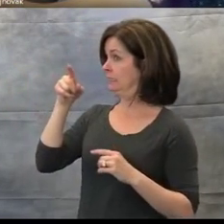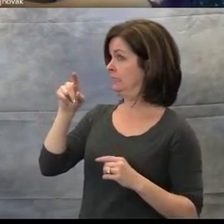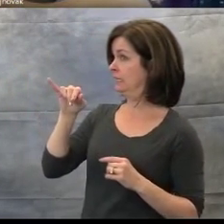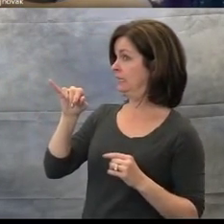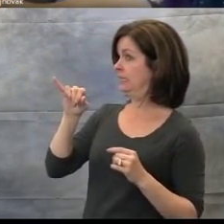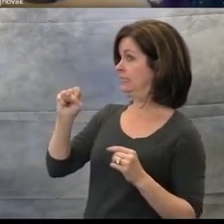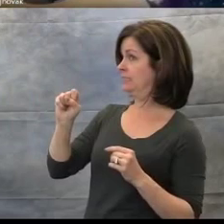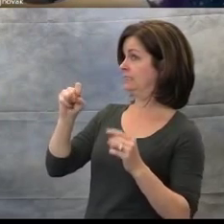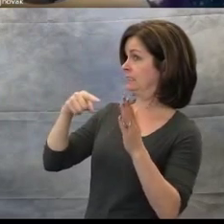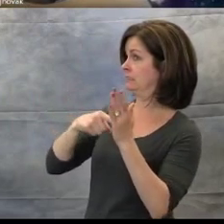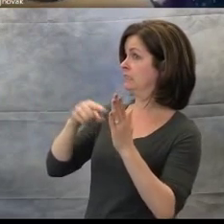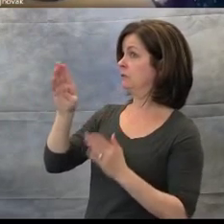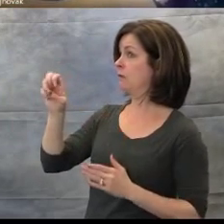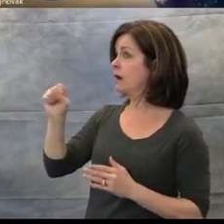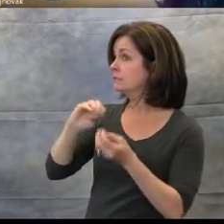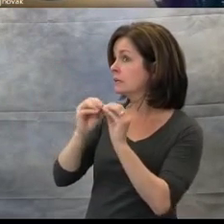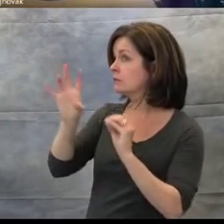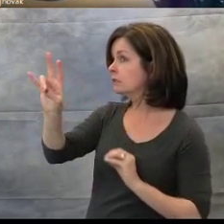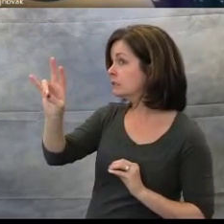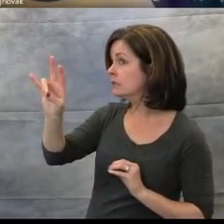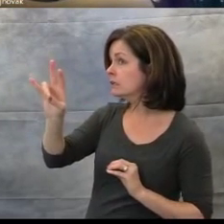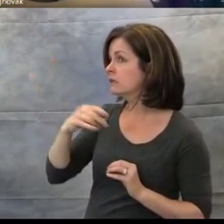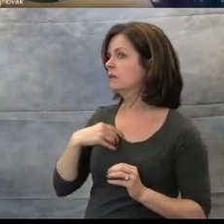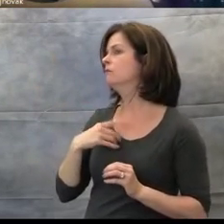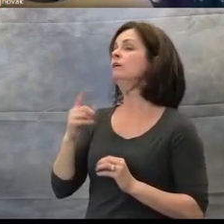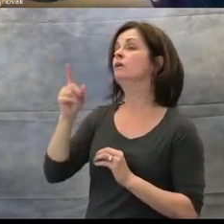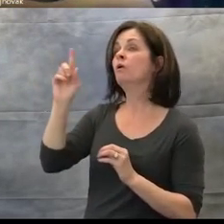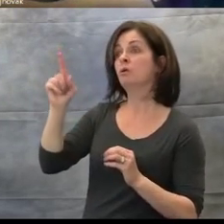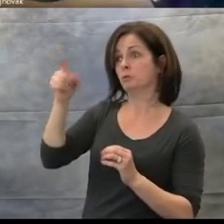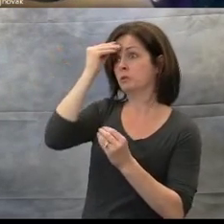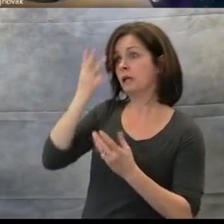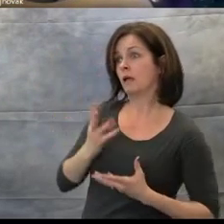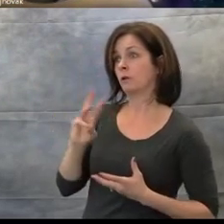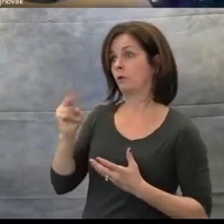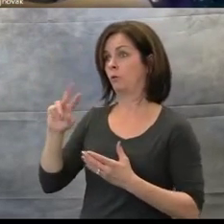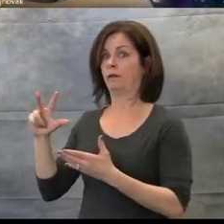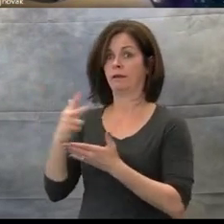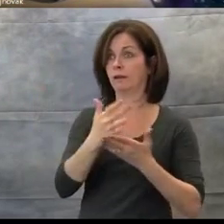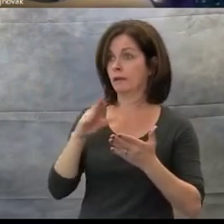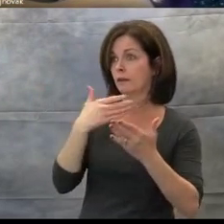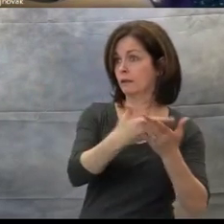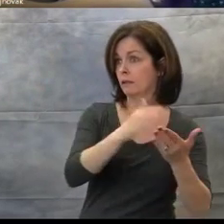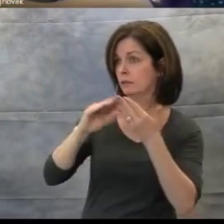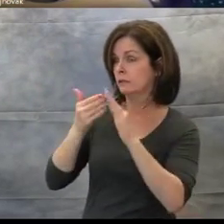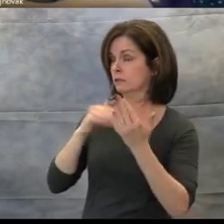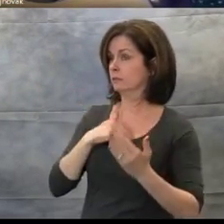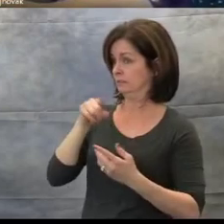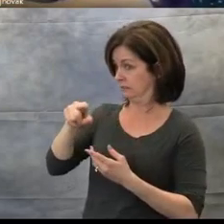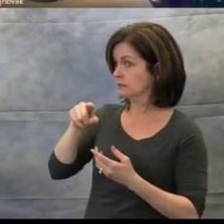Will you tell me when we're downtown? Is this Bus Number 7?